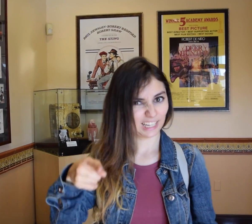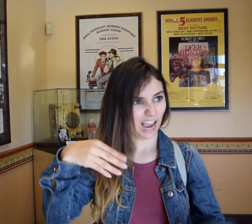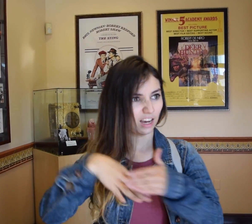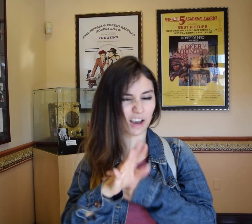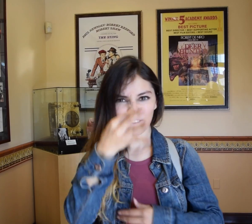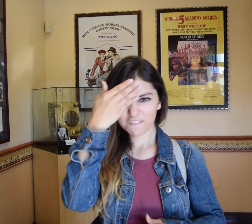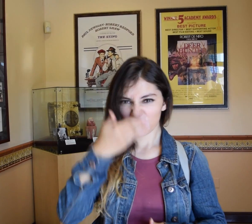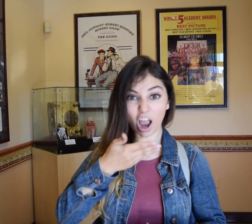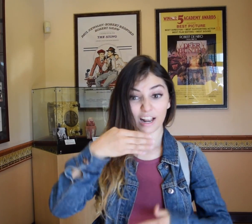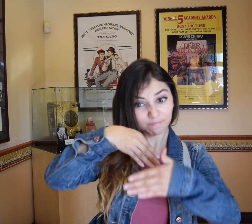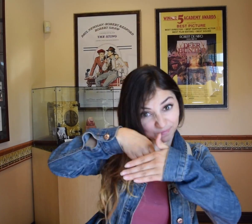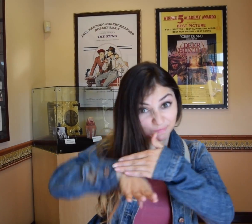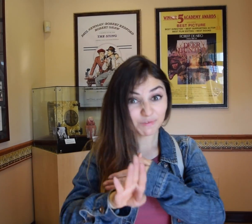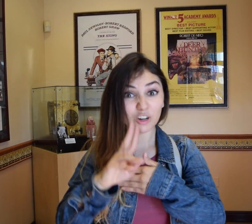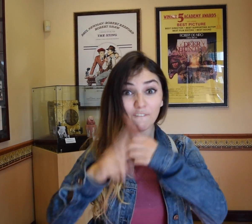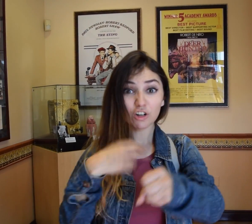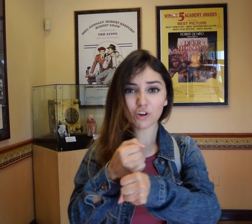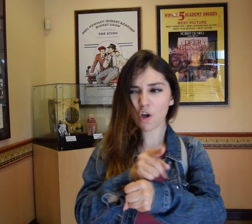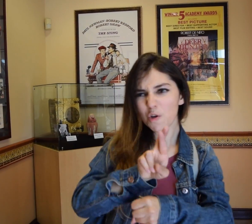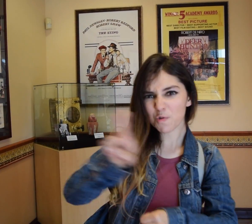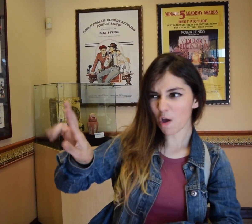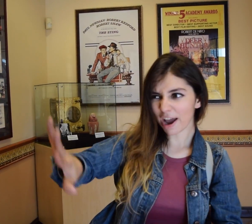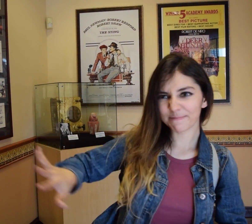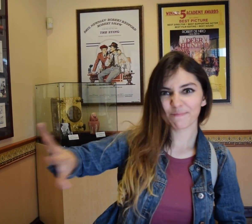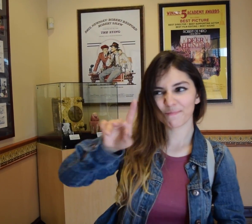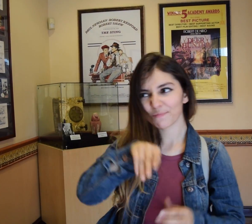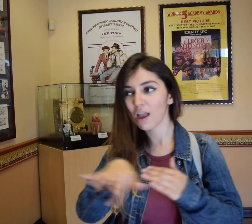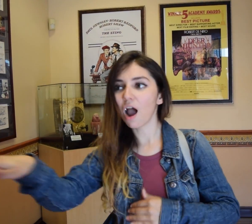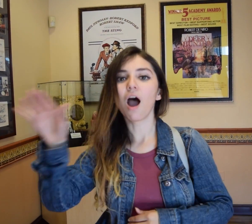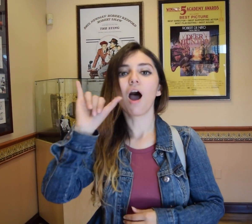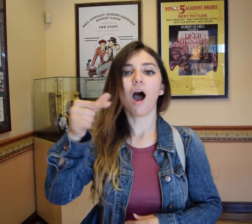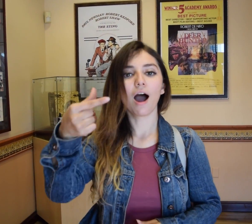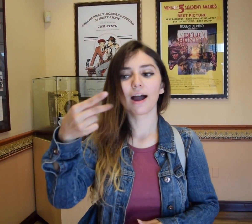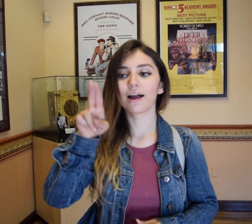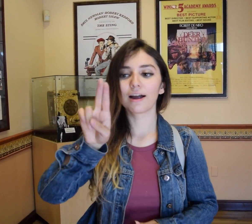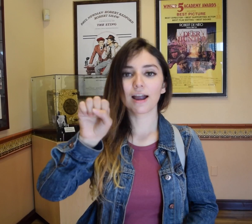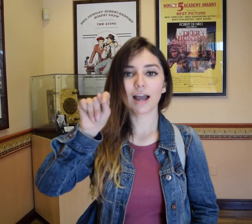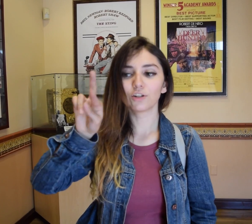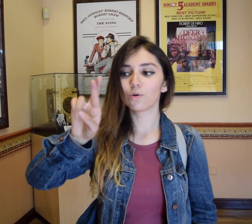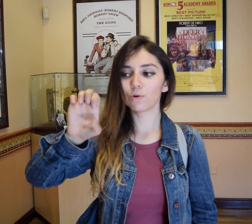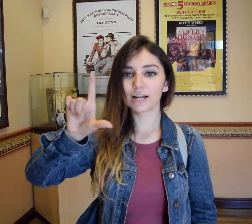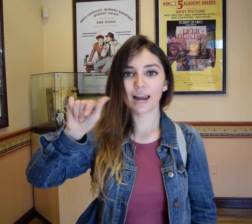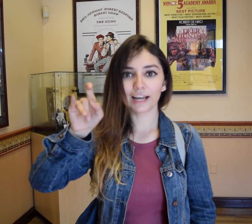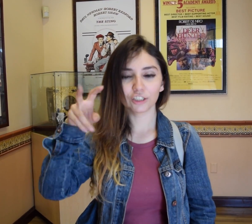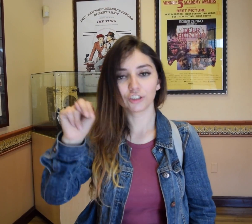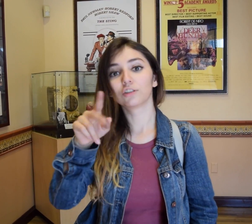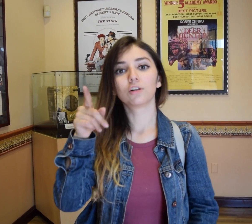When you enter through the entrance, it's on the right hand side There, you can enter to Guest Relations